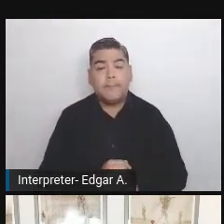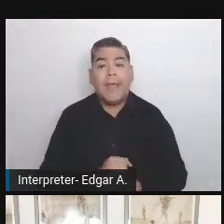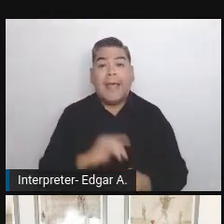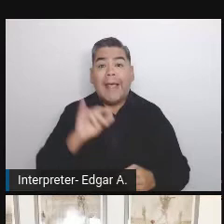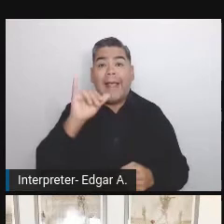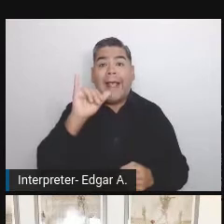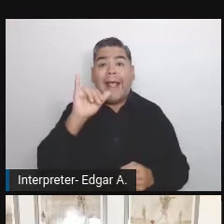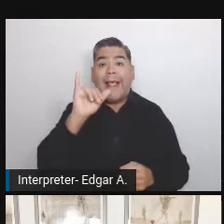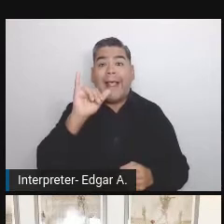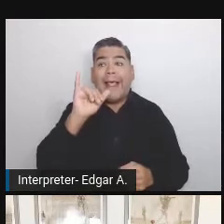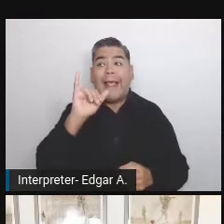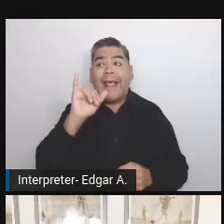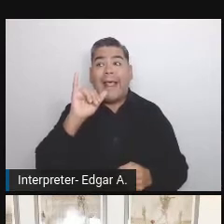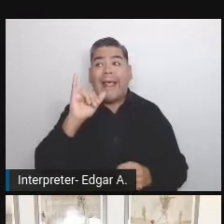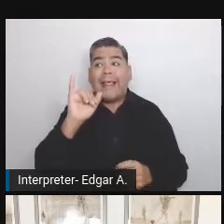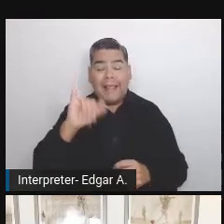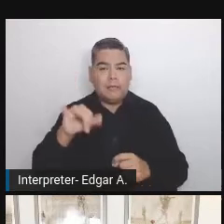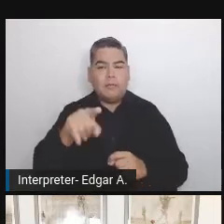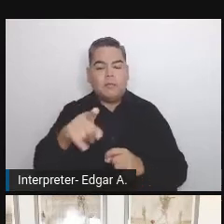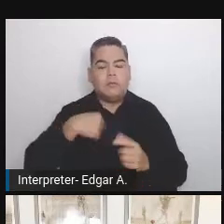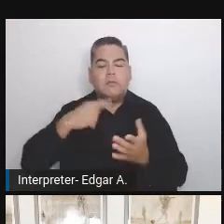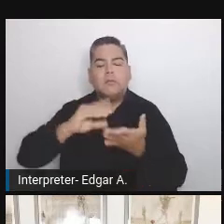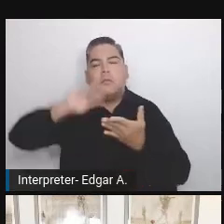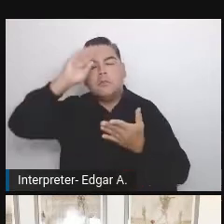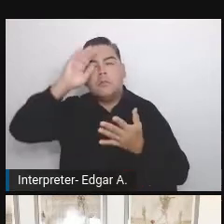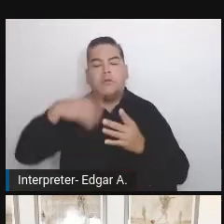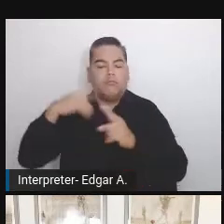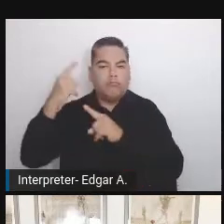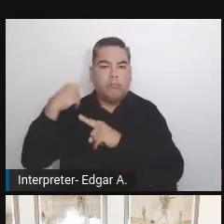to work with, suddenly it doesn't.